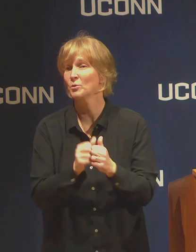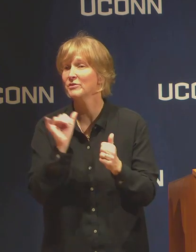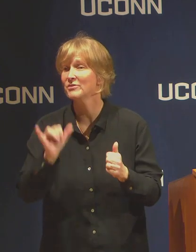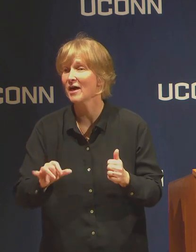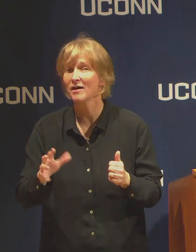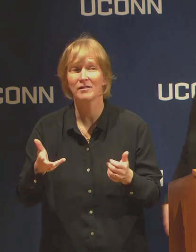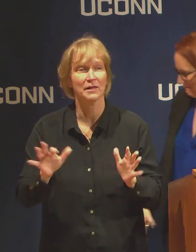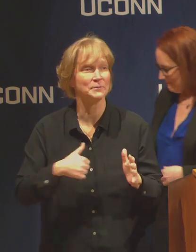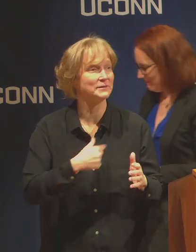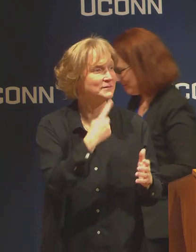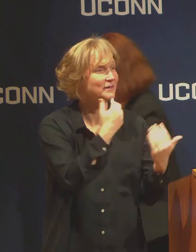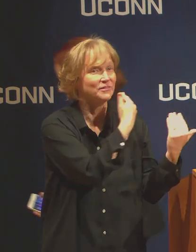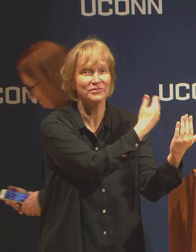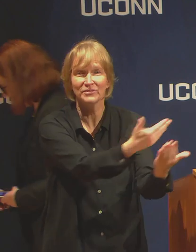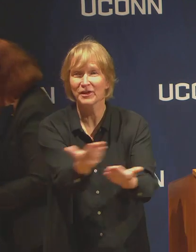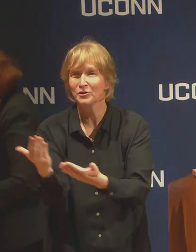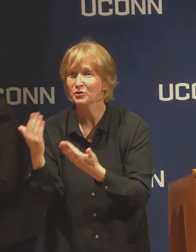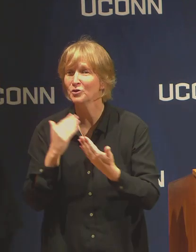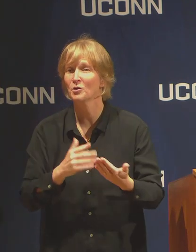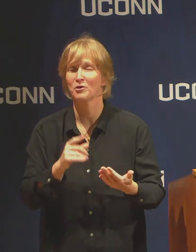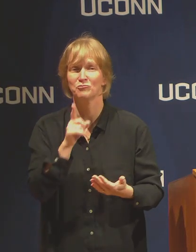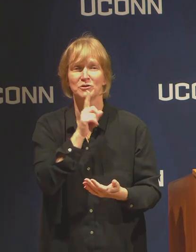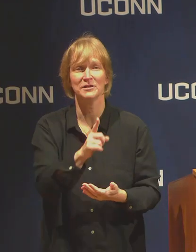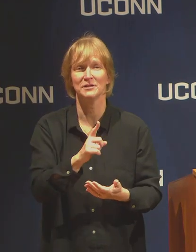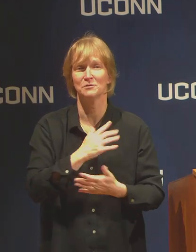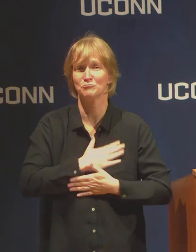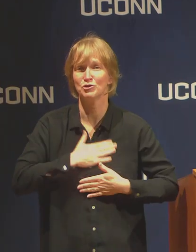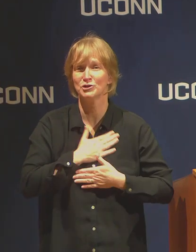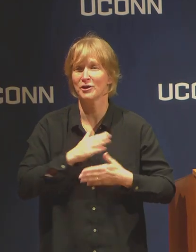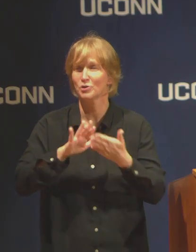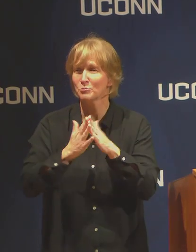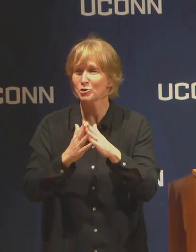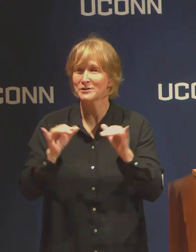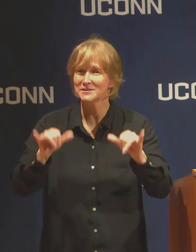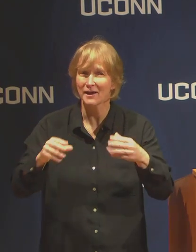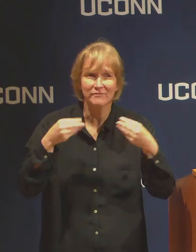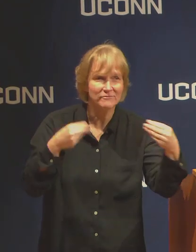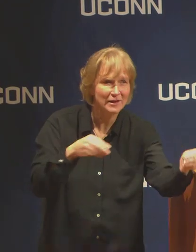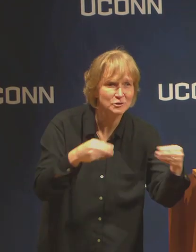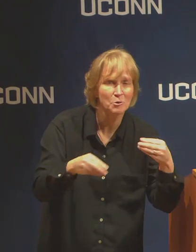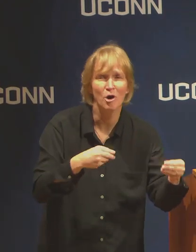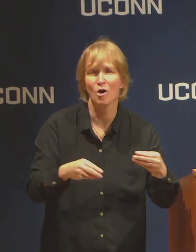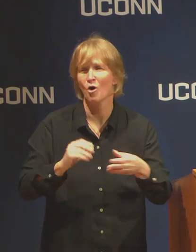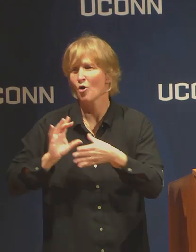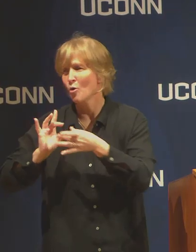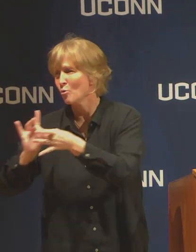I really appreciate the entire community's flexibility and cooperation working together.